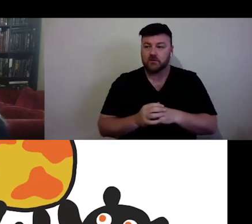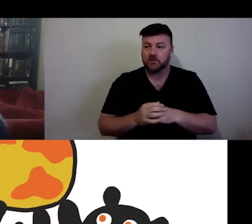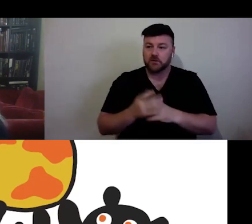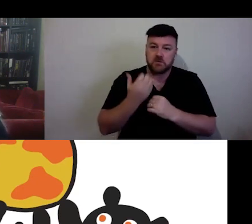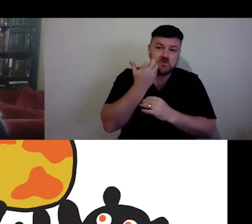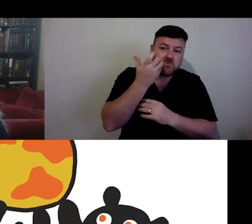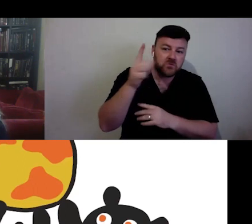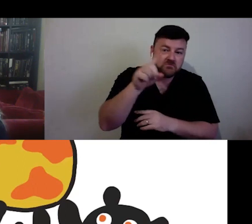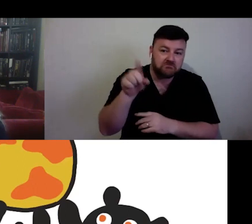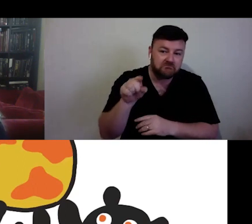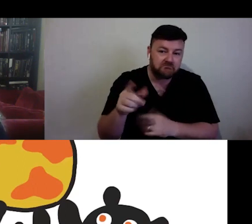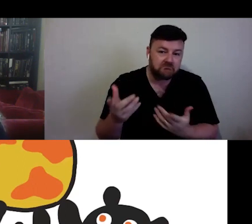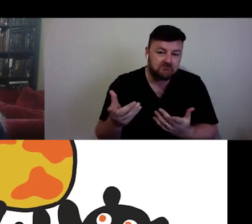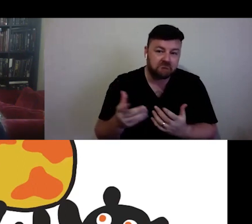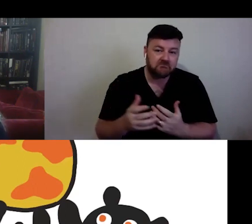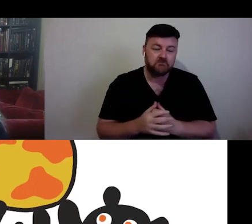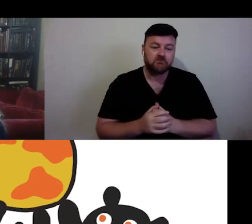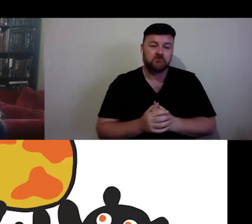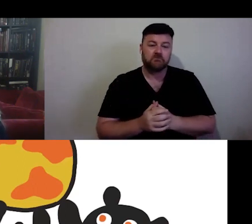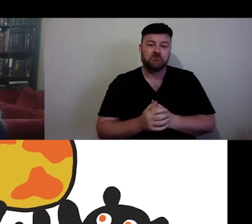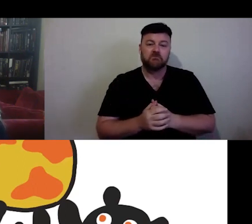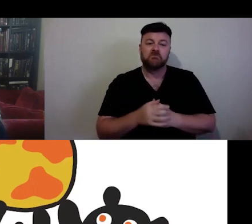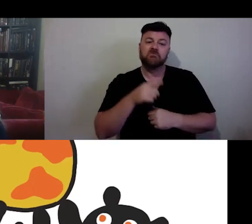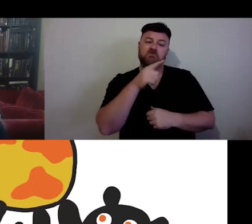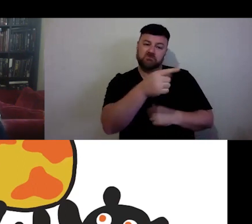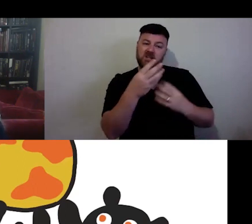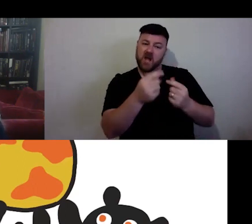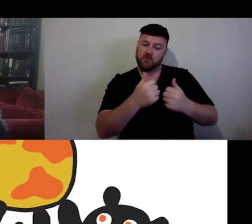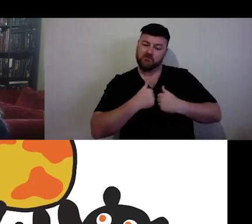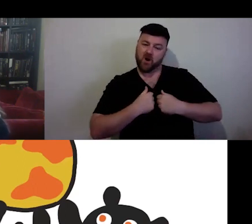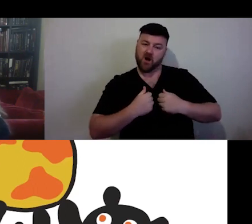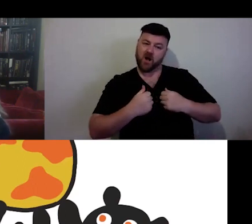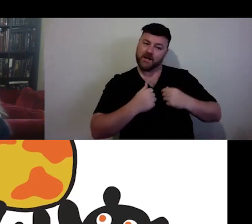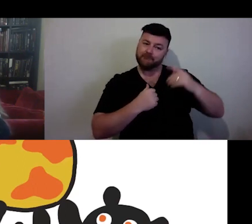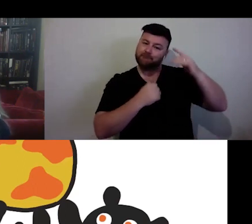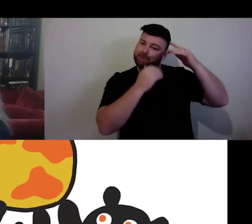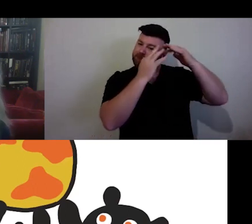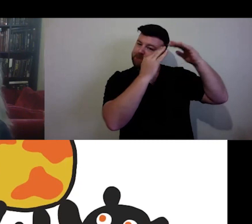And these are the - some of the principles that I'm operating from.